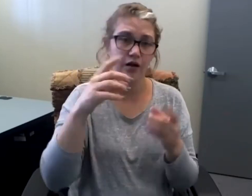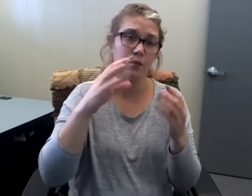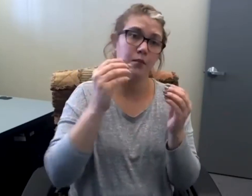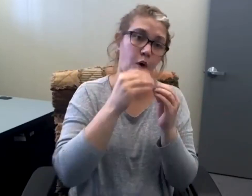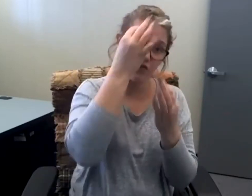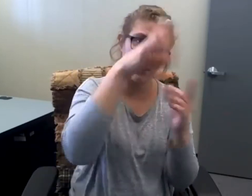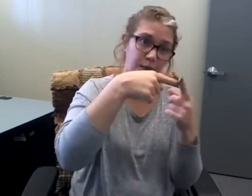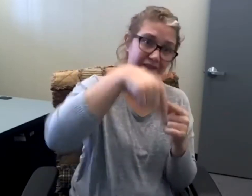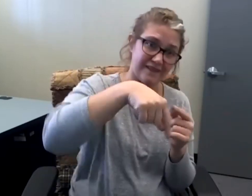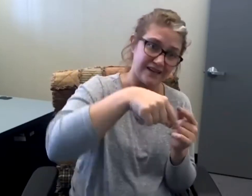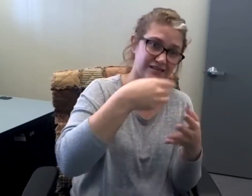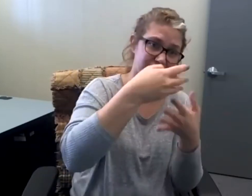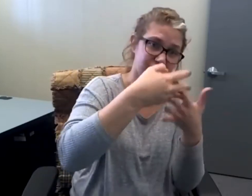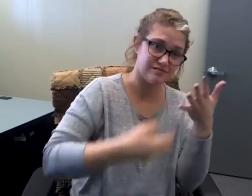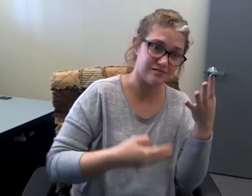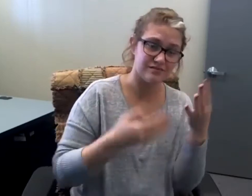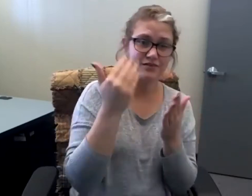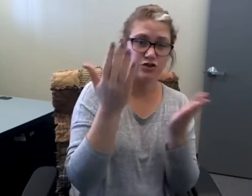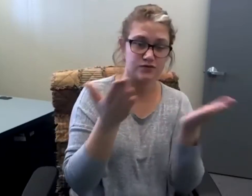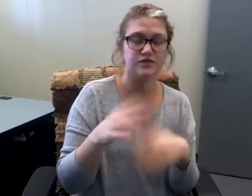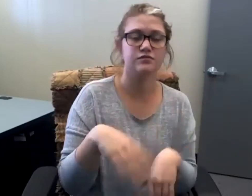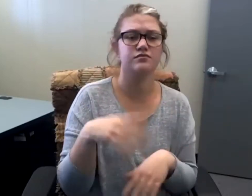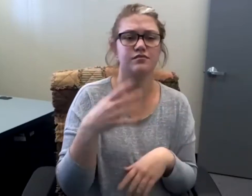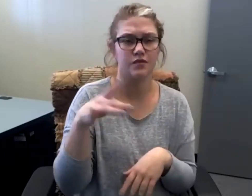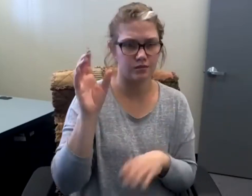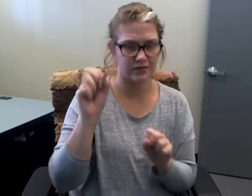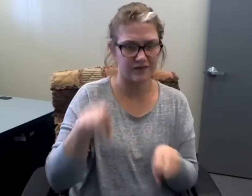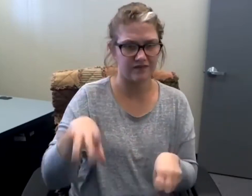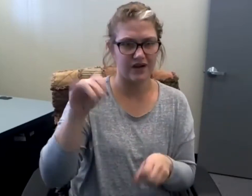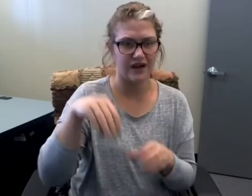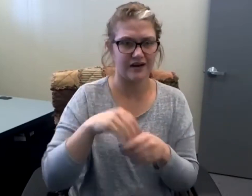If you want to know more information as well as other information about